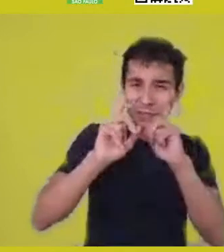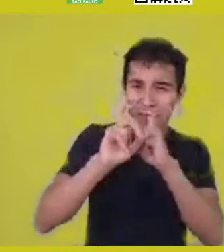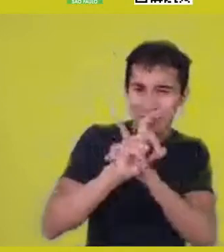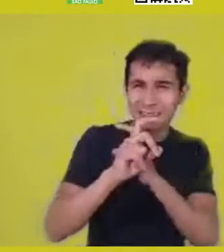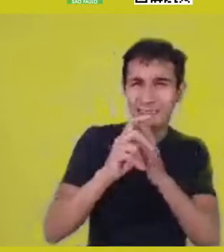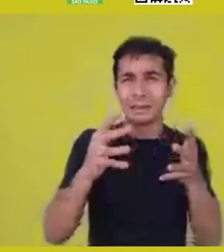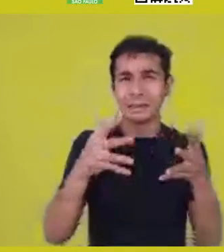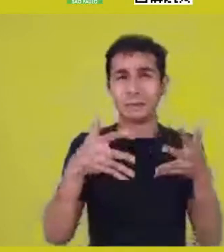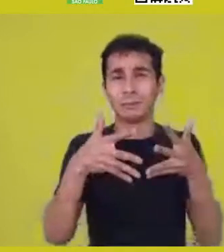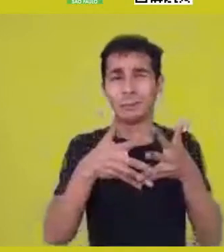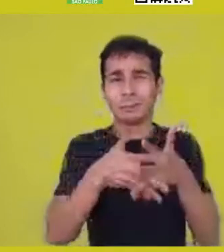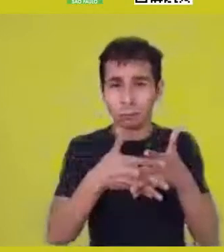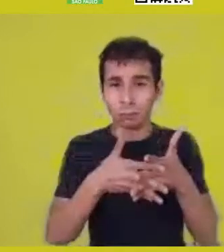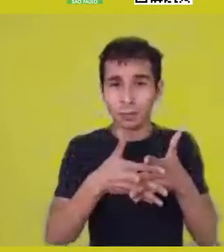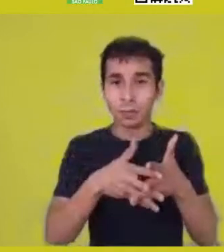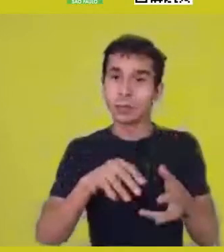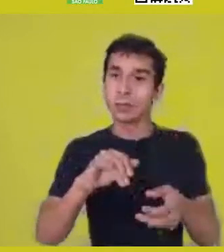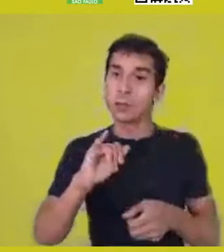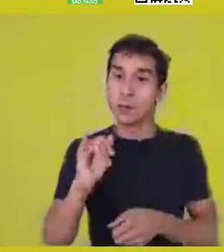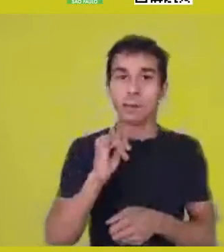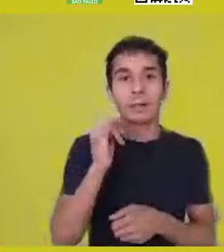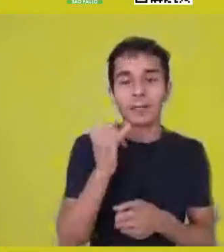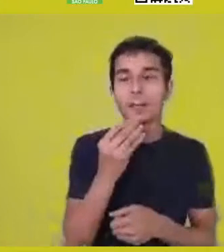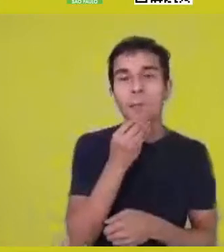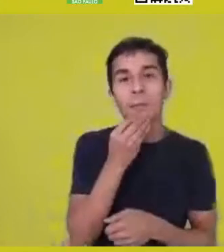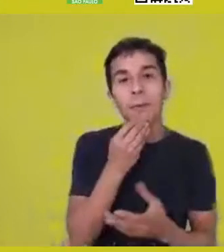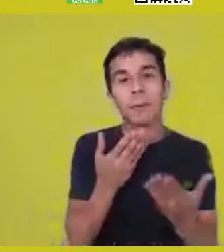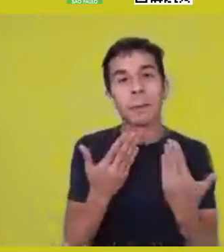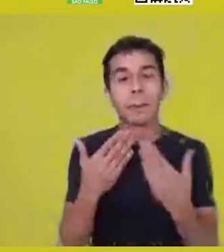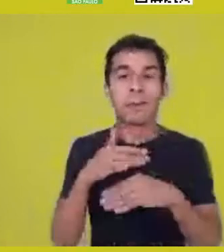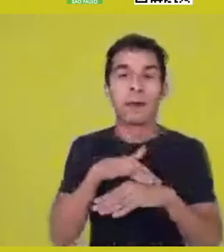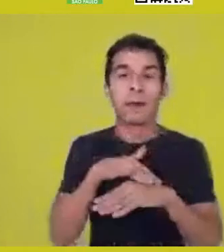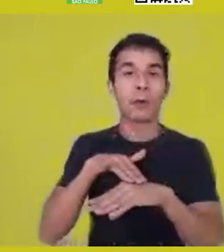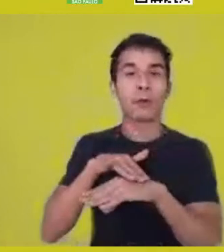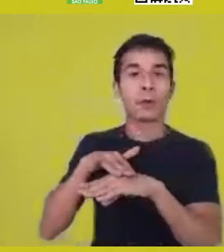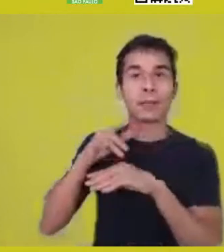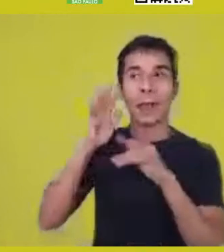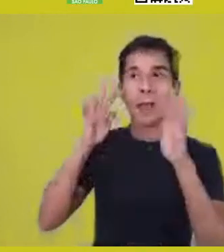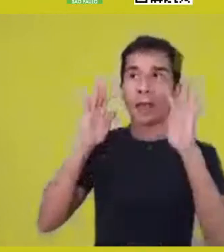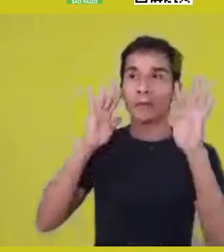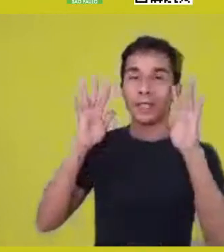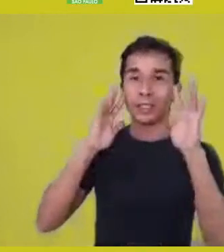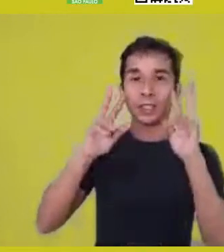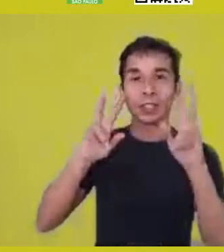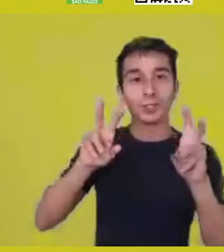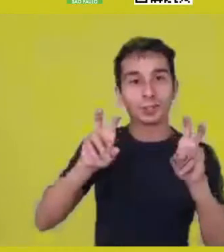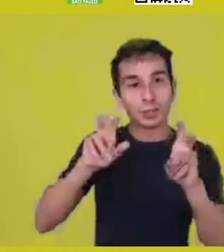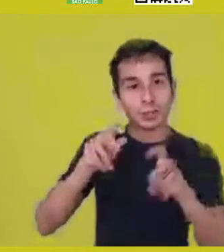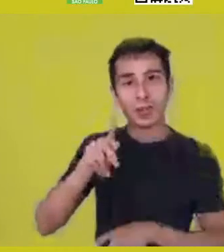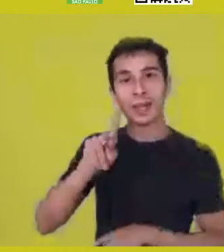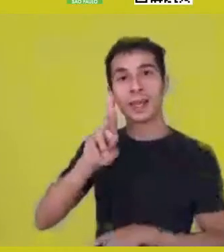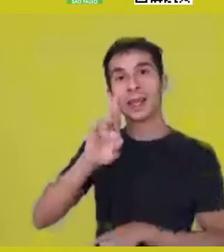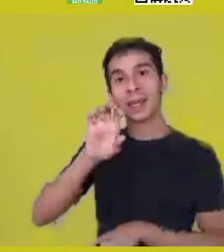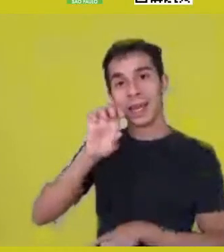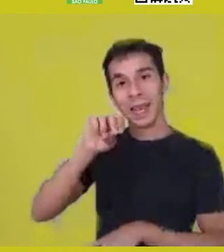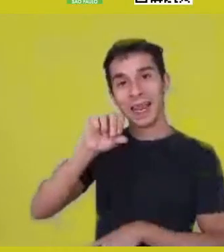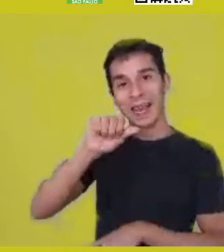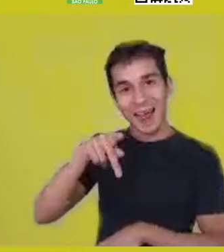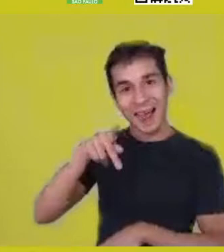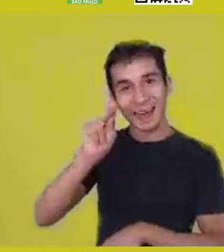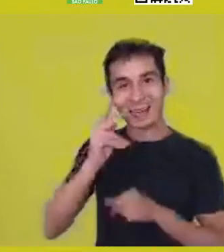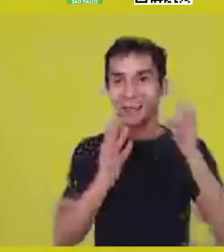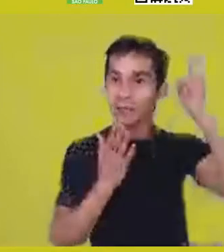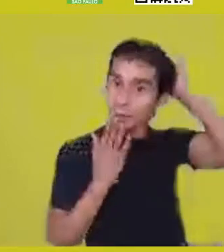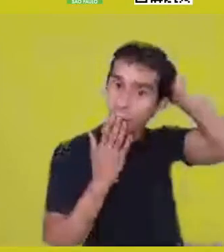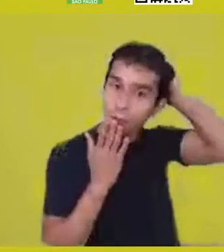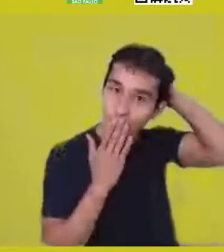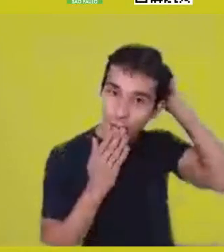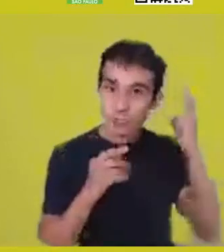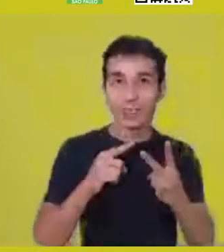I daresay that Krenak, Katiúscia, Thaís have never been so heard.